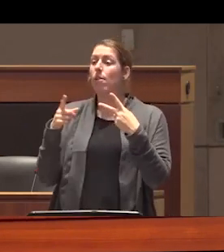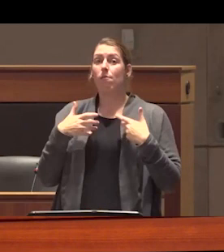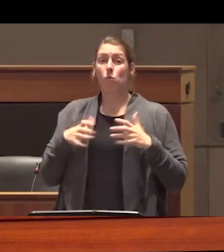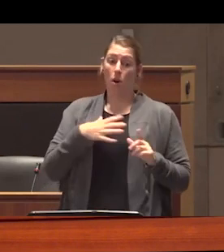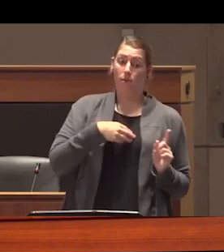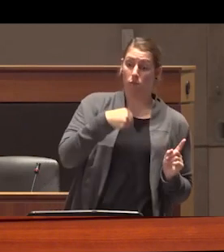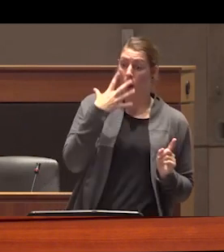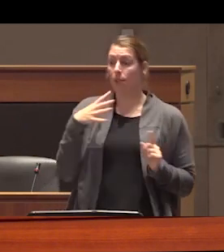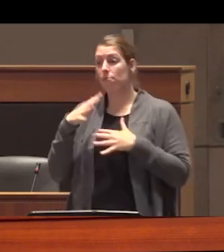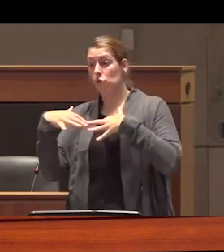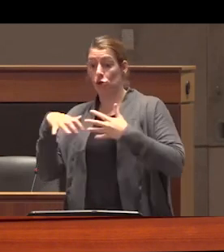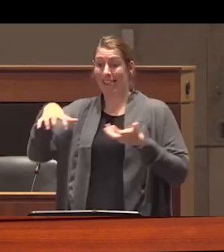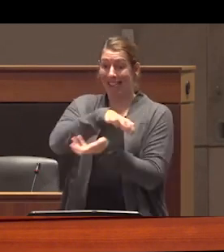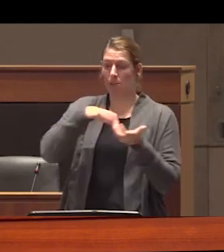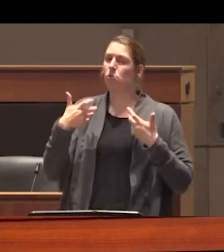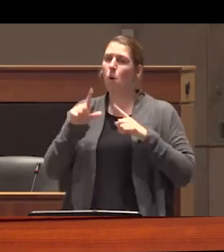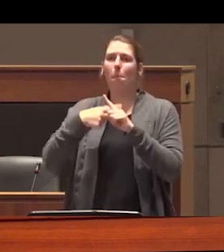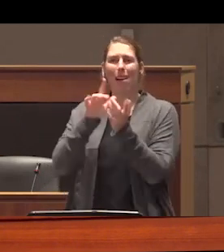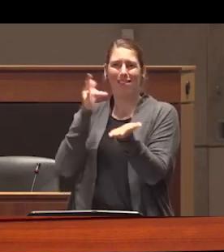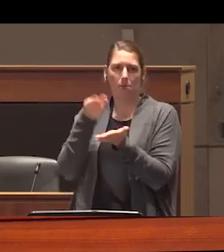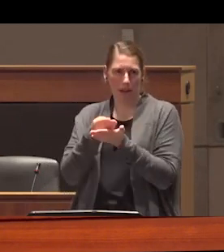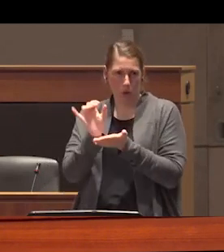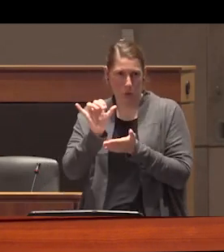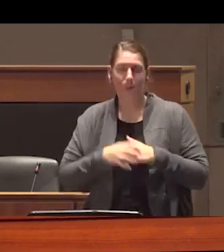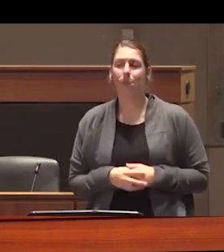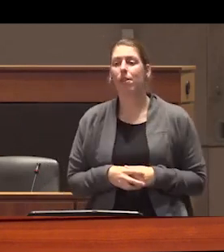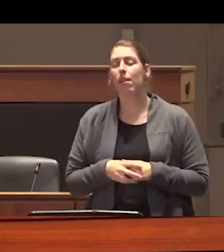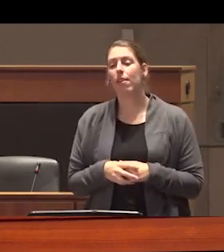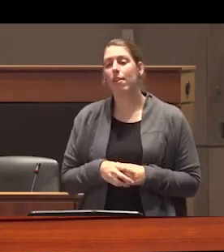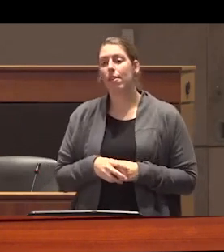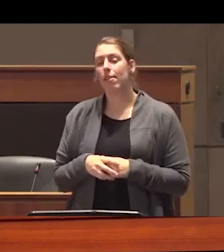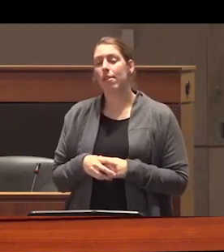and generating profit for the settler State paradoxically the only way for an indigenous